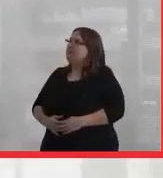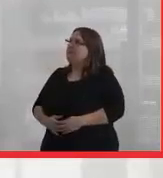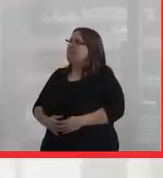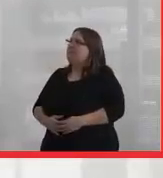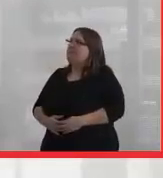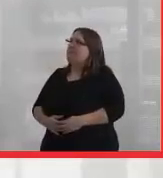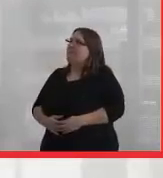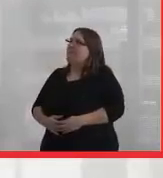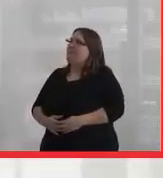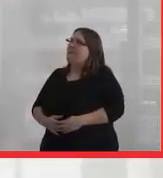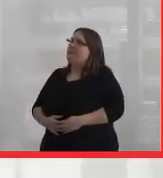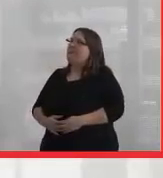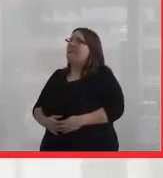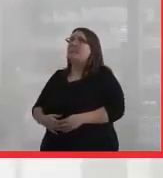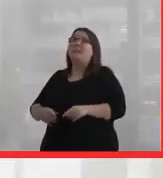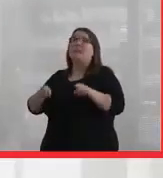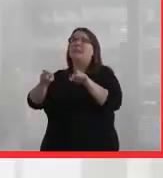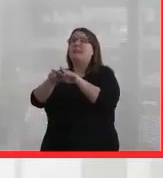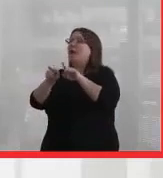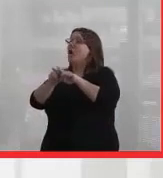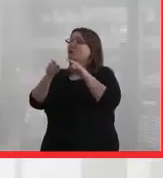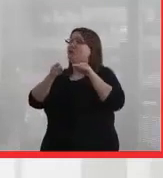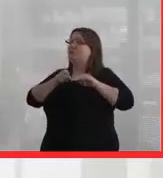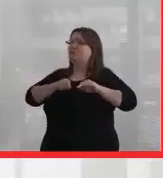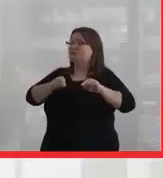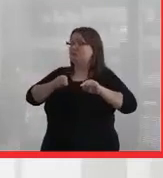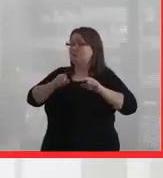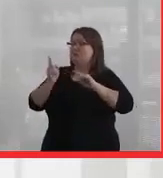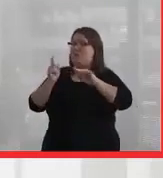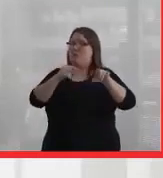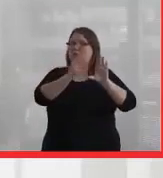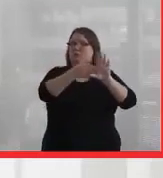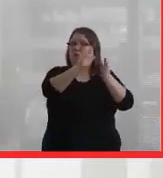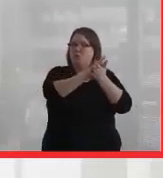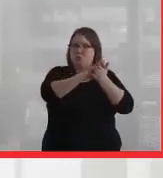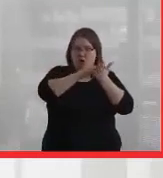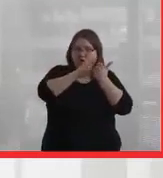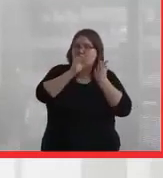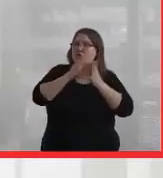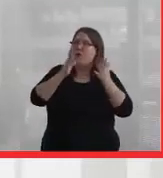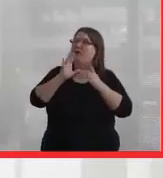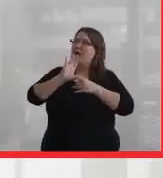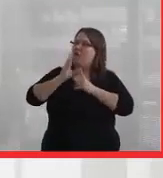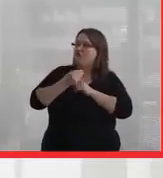One of the things that I also came to learn when I was away at school was about our culture and history